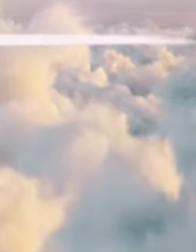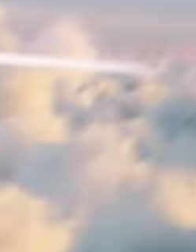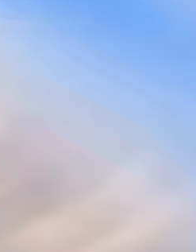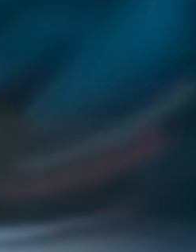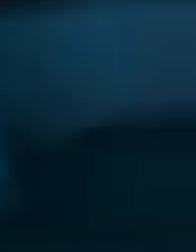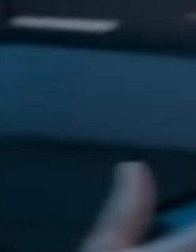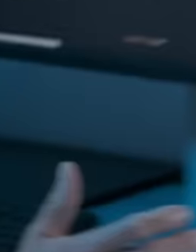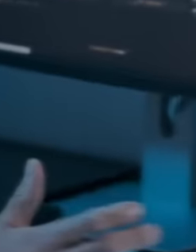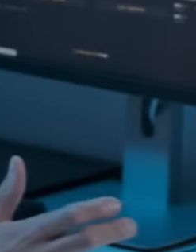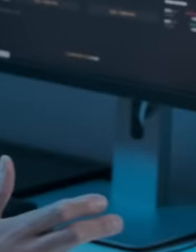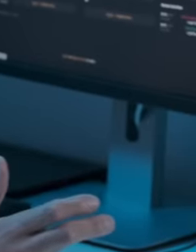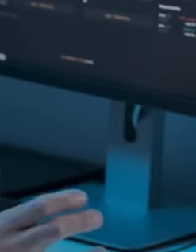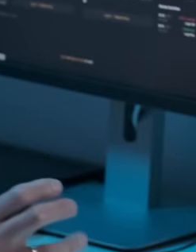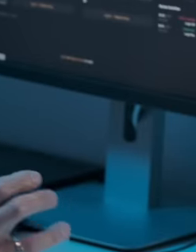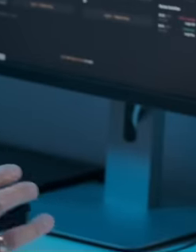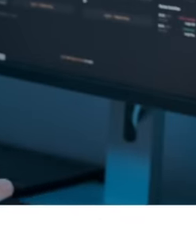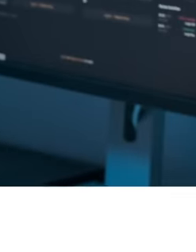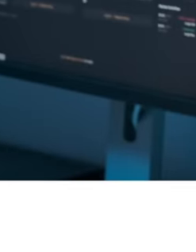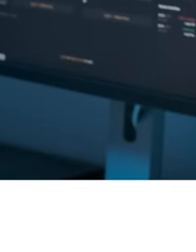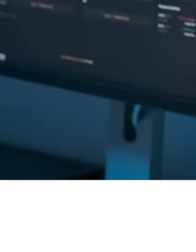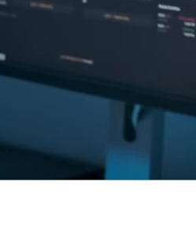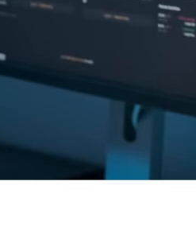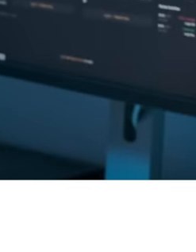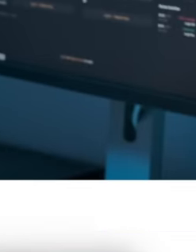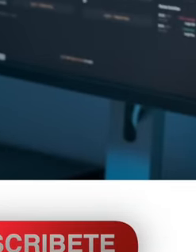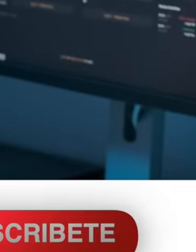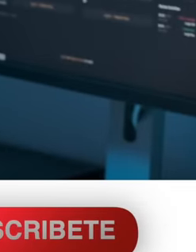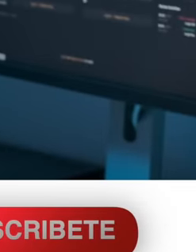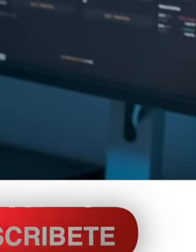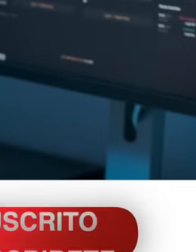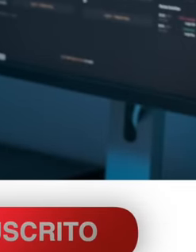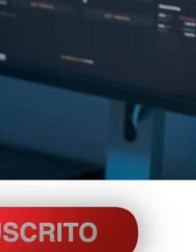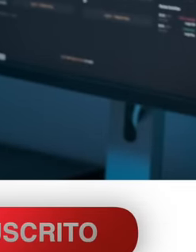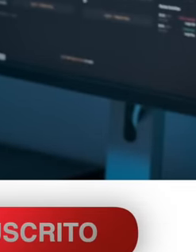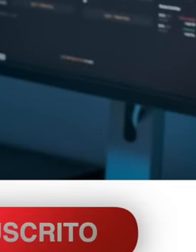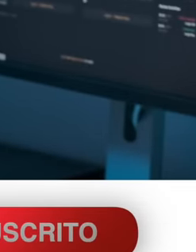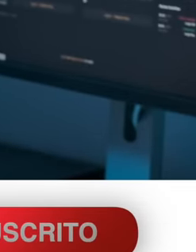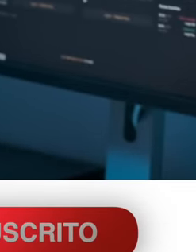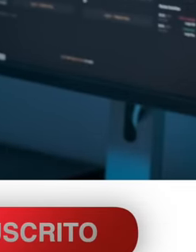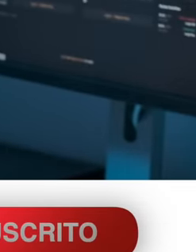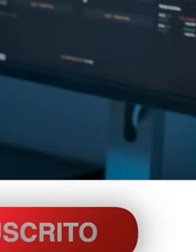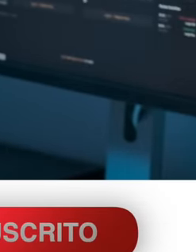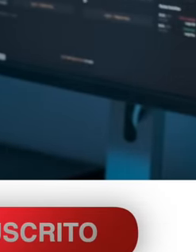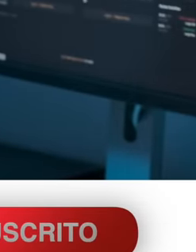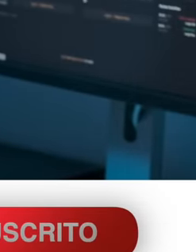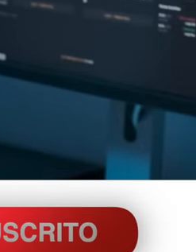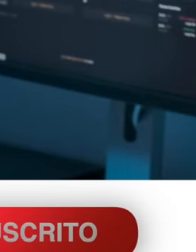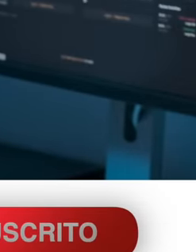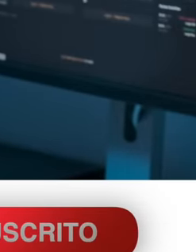Obrador for his failure as a journalist since many businessmen bet a lot of money on